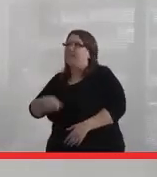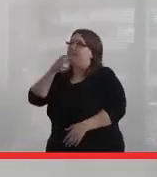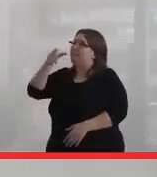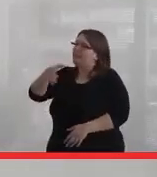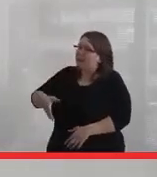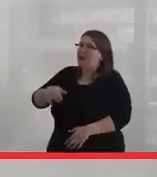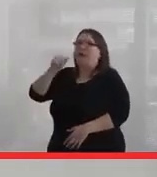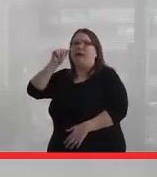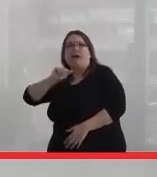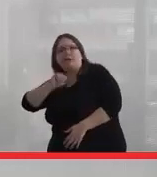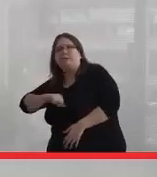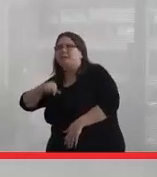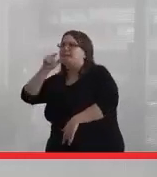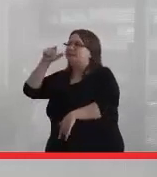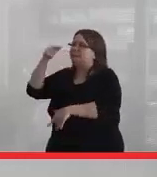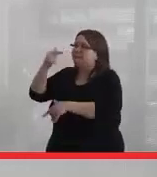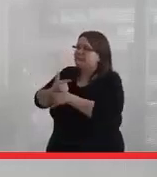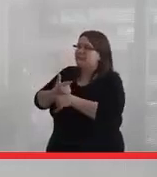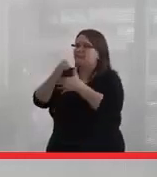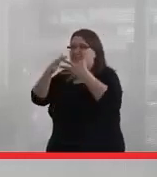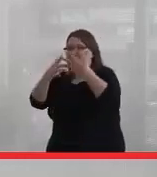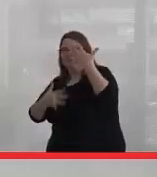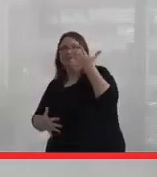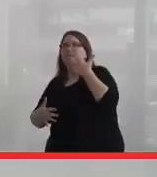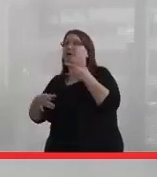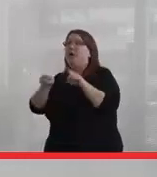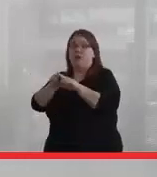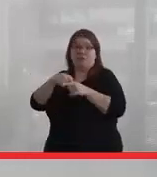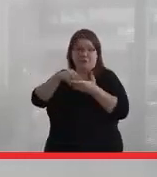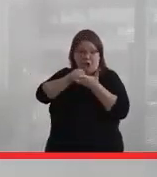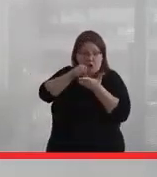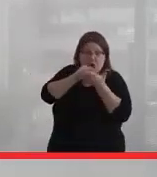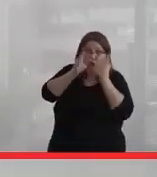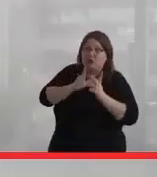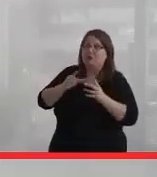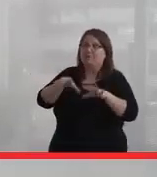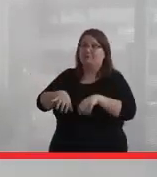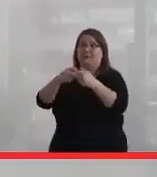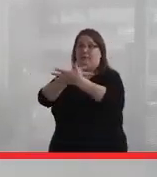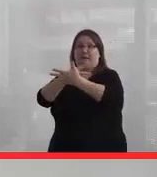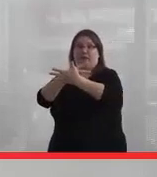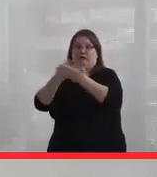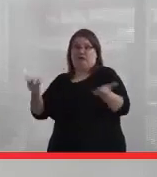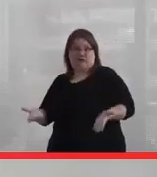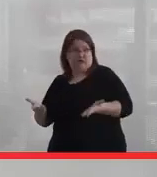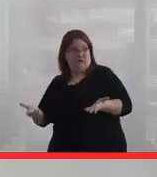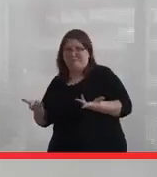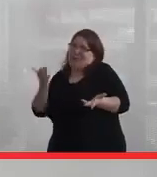I'm an auntie. I'm a sister, all those things. I'm also a learner. I'm doing a masters degree here, because you know,